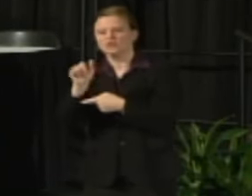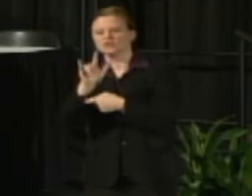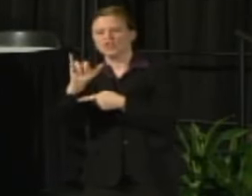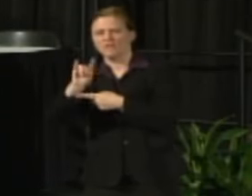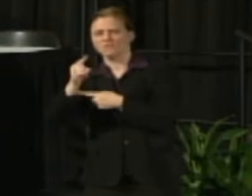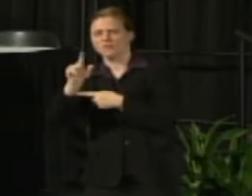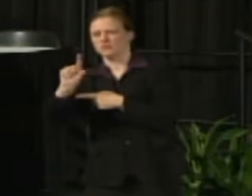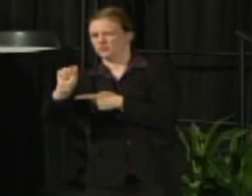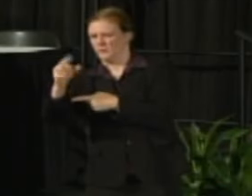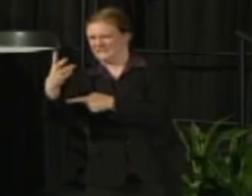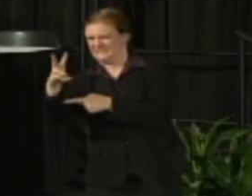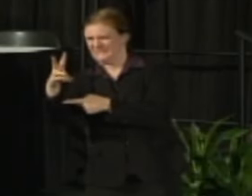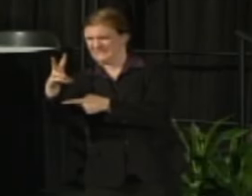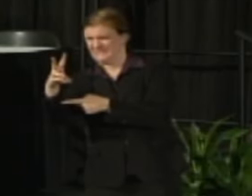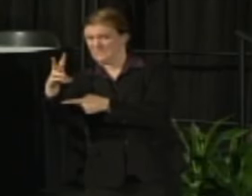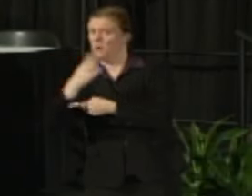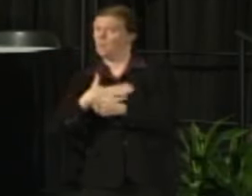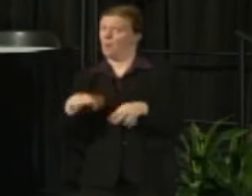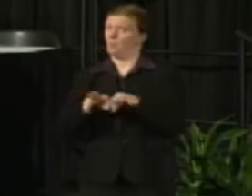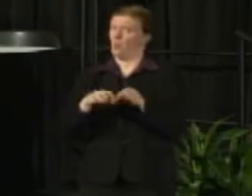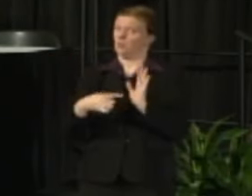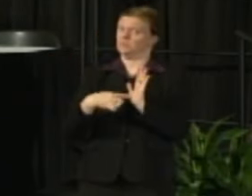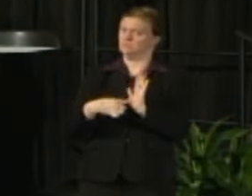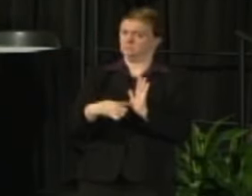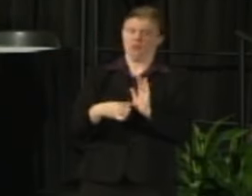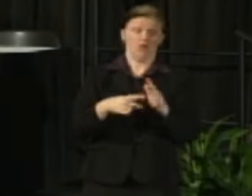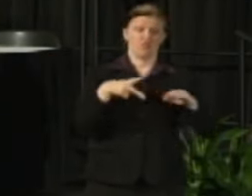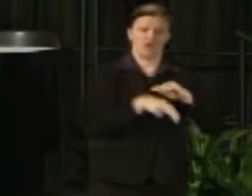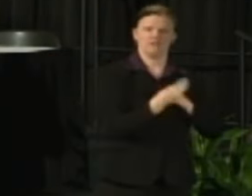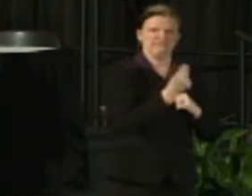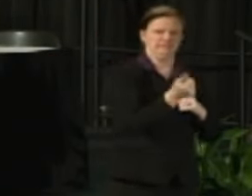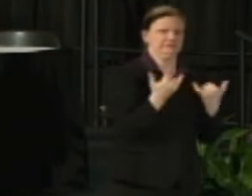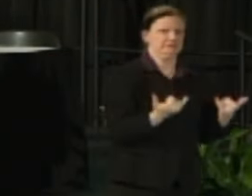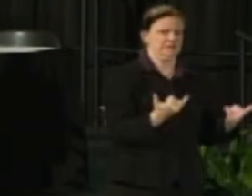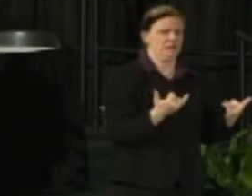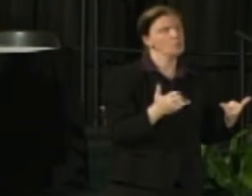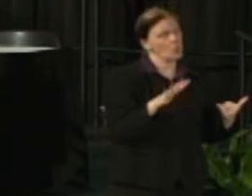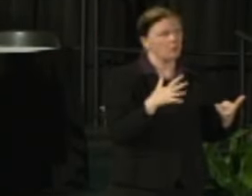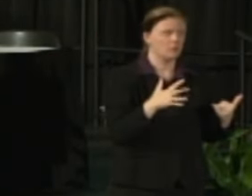So the important point there is that the cuts are immediate or relatively immediate less